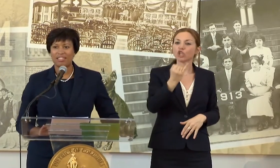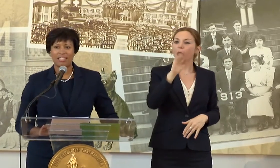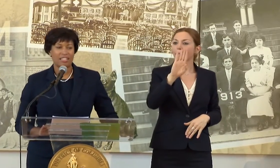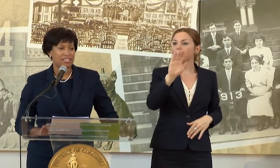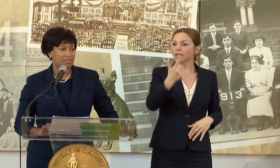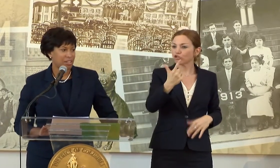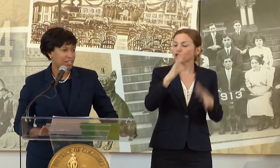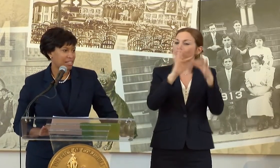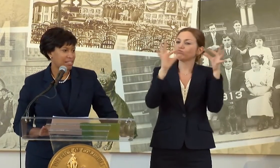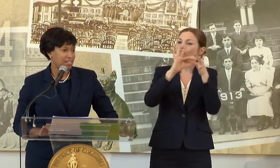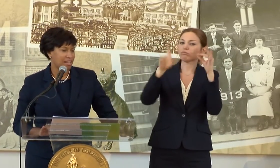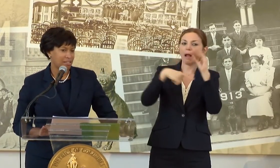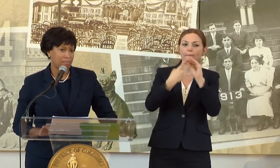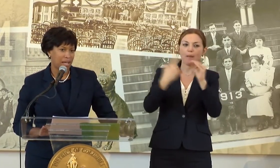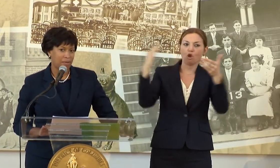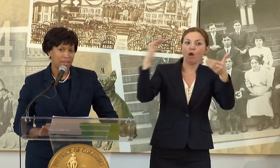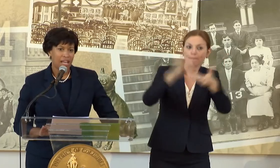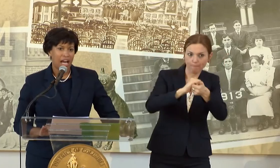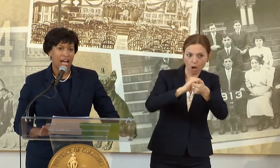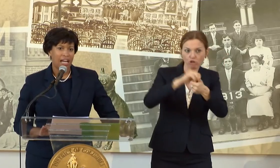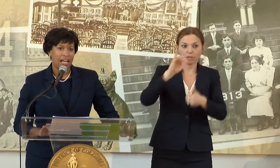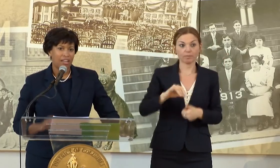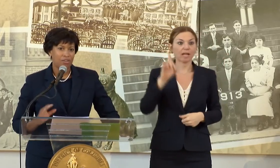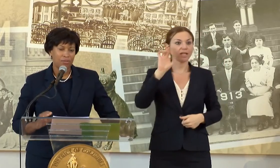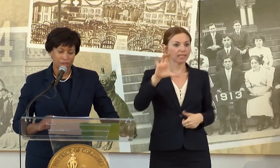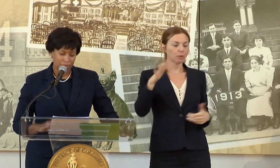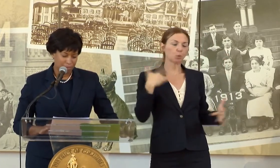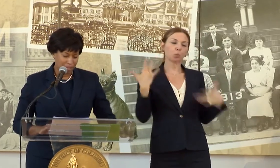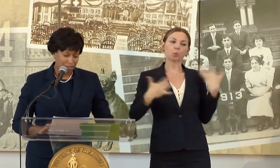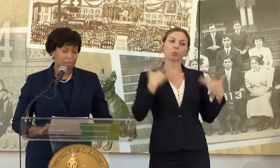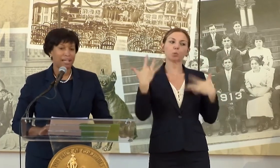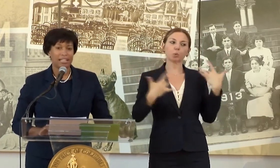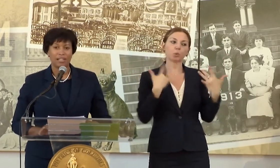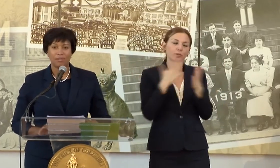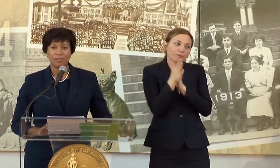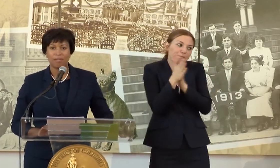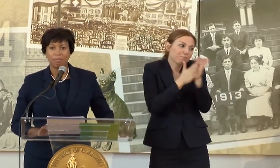CITY IS VERY EXCITED ABOUT. YOU KNOW EVERYBODY KNOWS I'M A